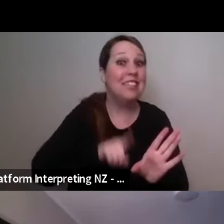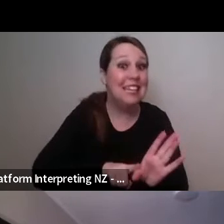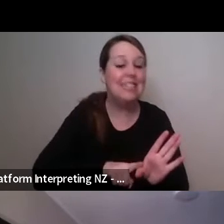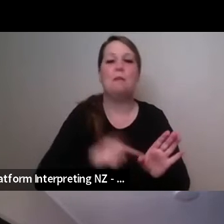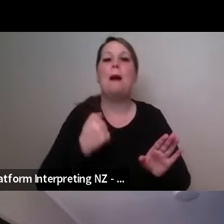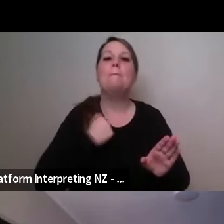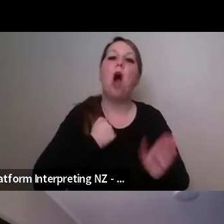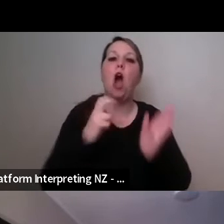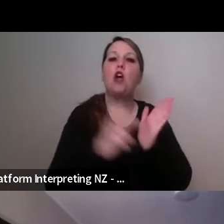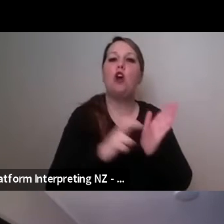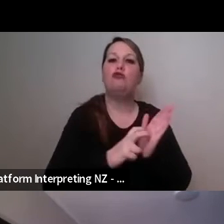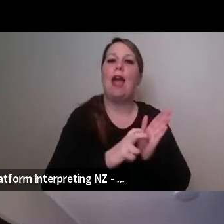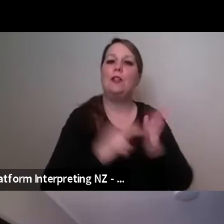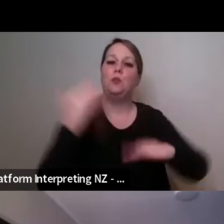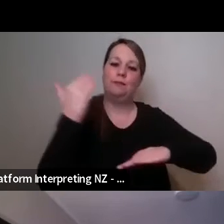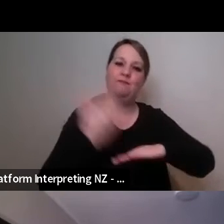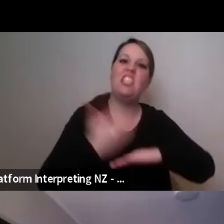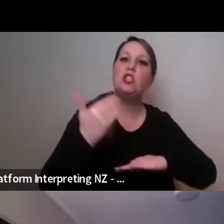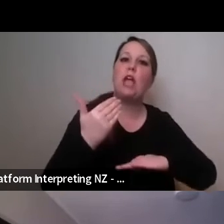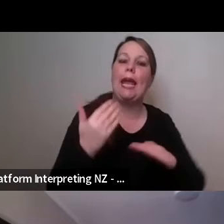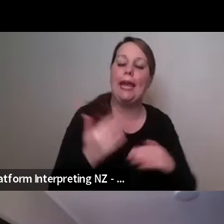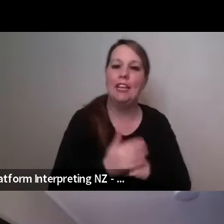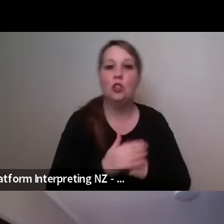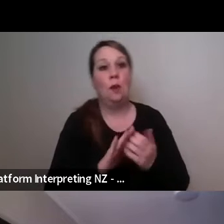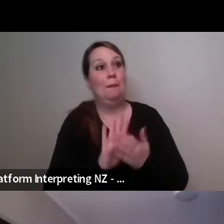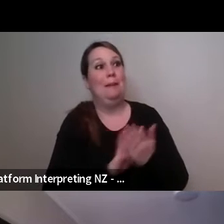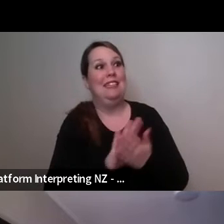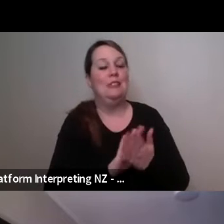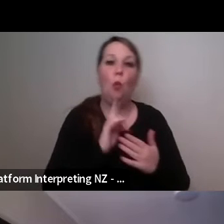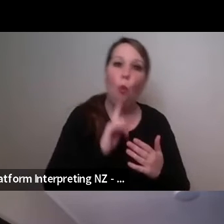what was it going to be like for me to be freelance and an independent artist again so that